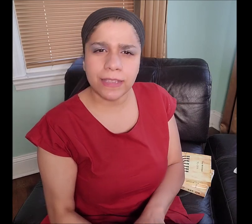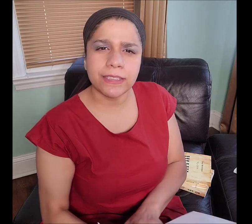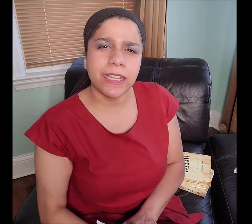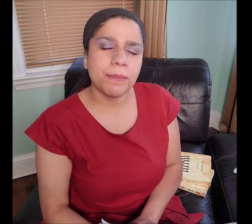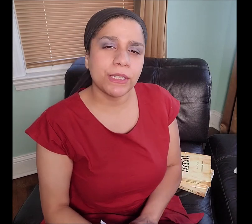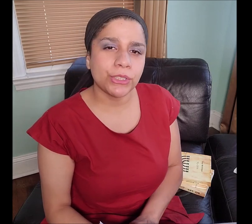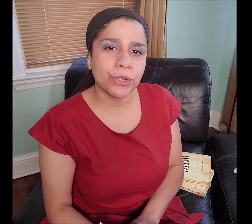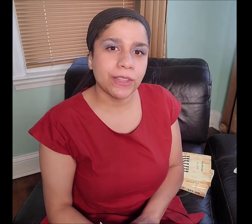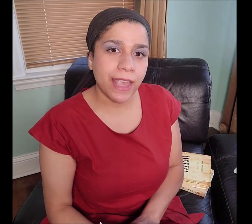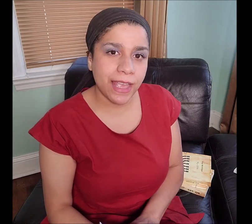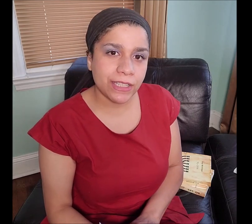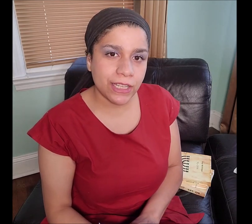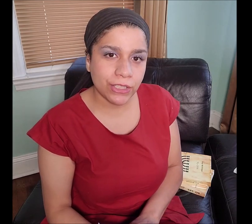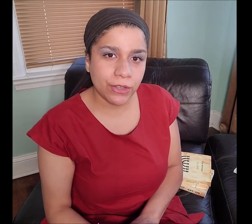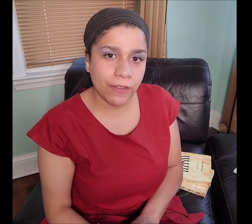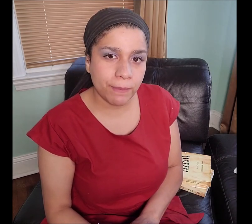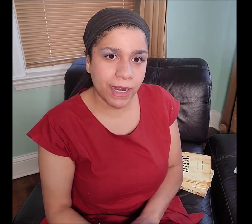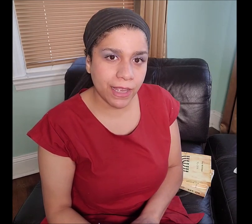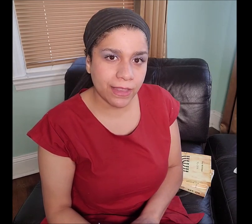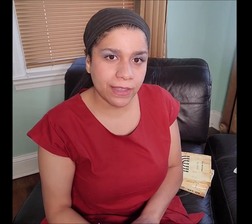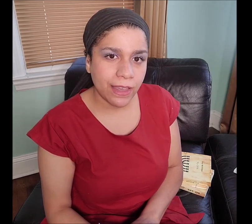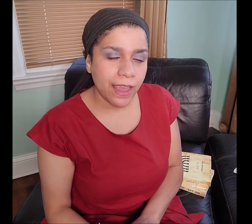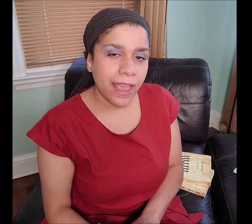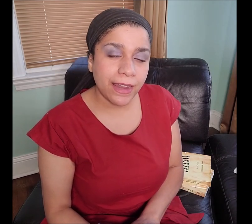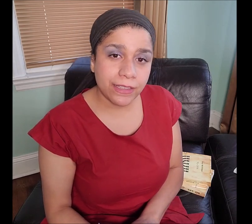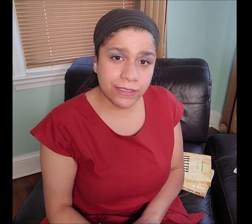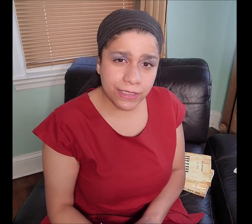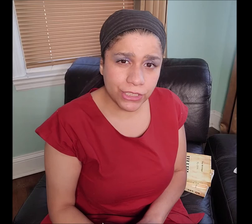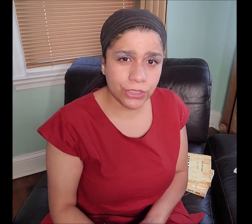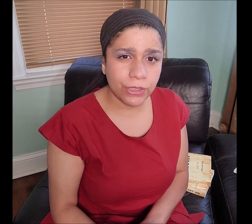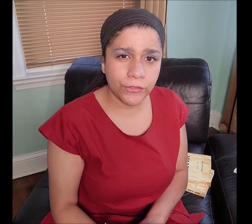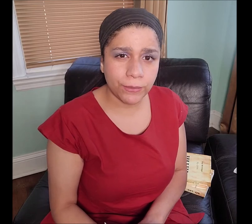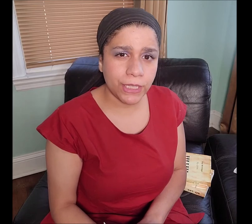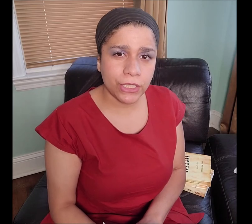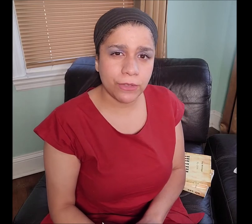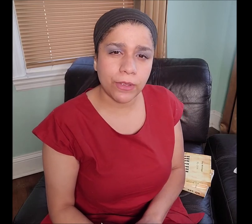Today I’m going to show you the hand gesture of Manakahthey 𐤌𐤍𐤇𐤕𐤉 and additional information